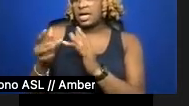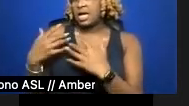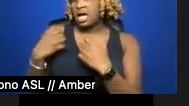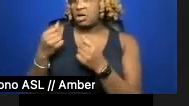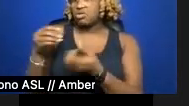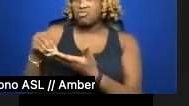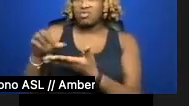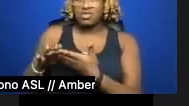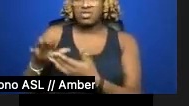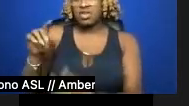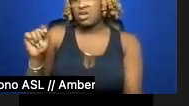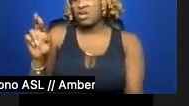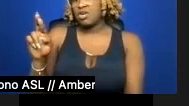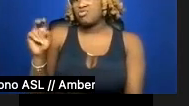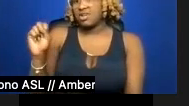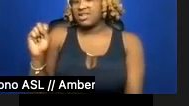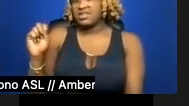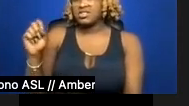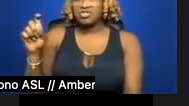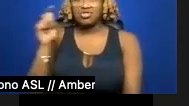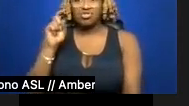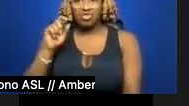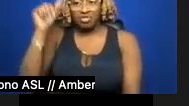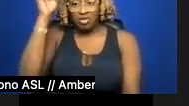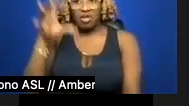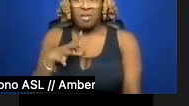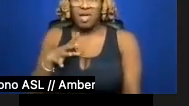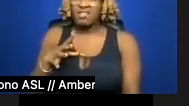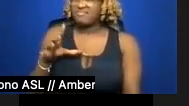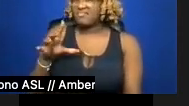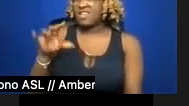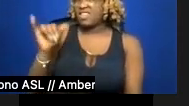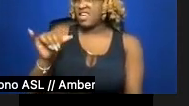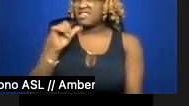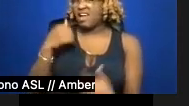iconic, but yeah. It didn't necessarily have a profound impact on my care,